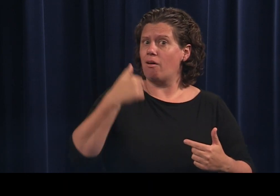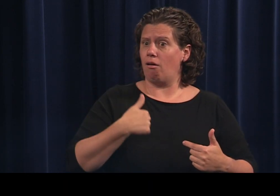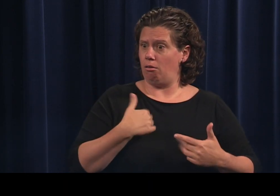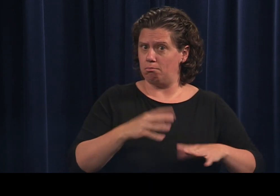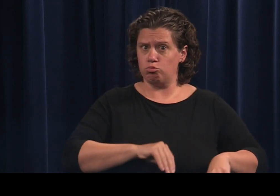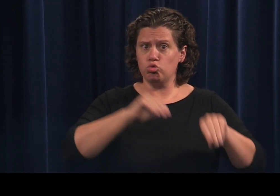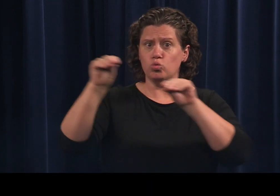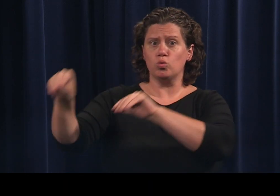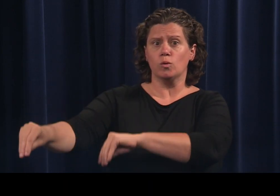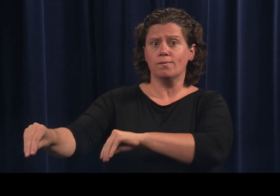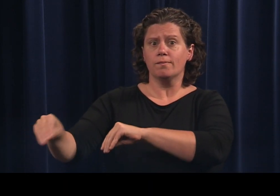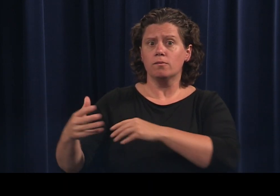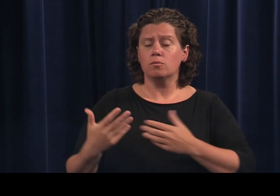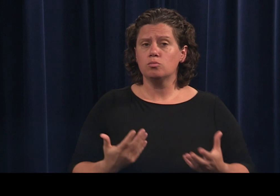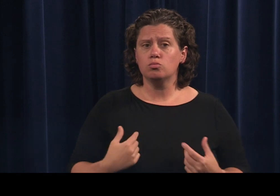What if I move?